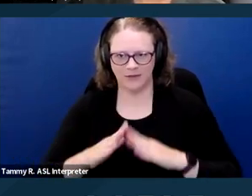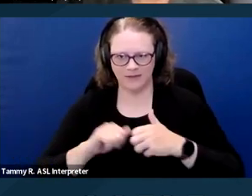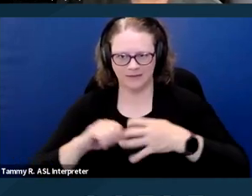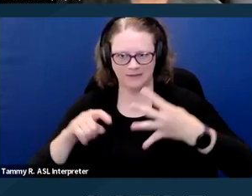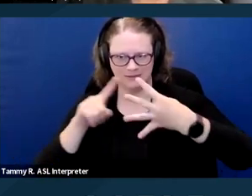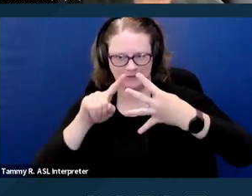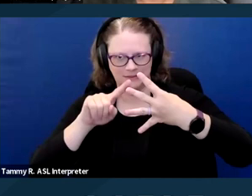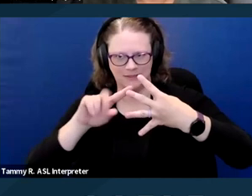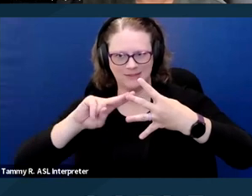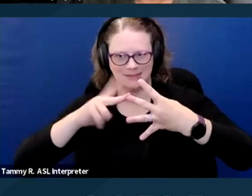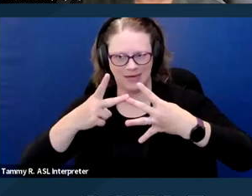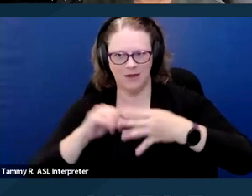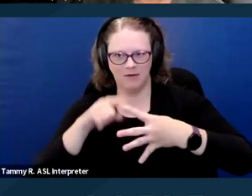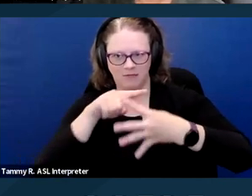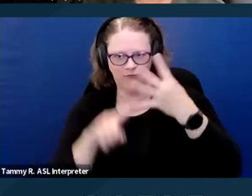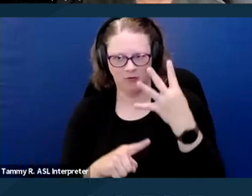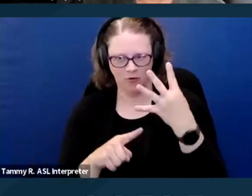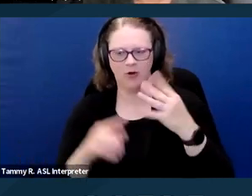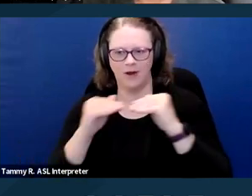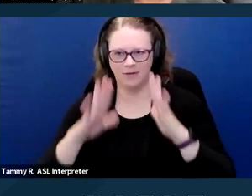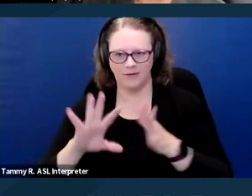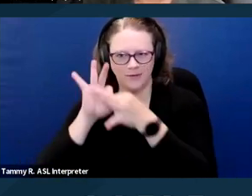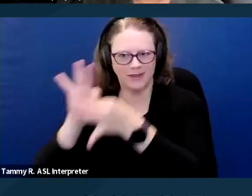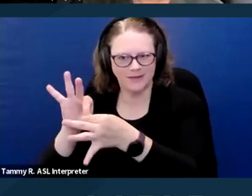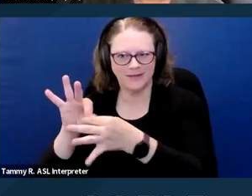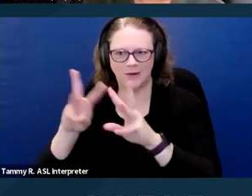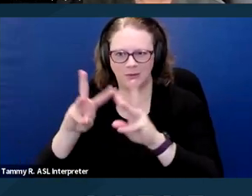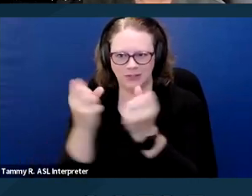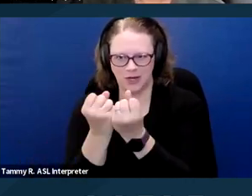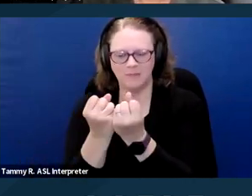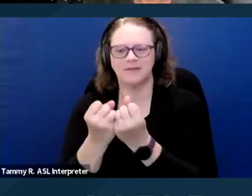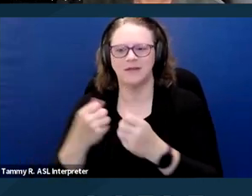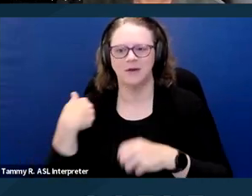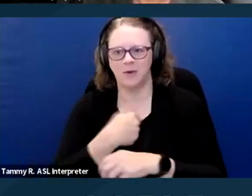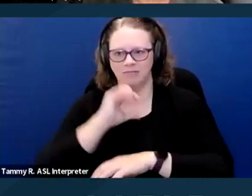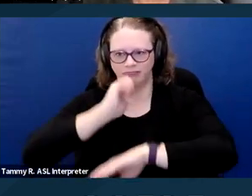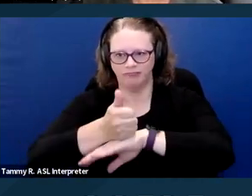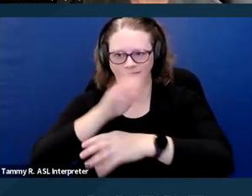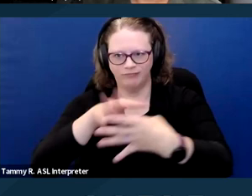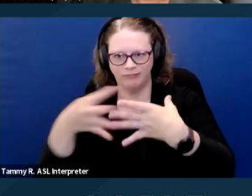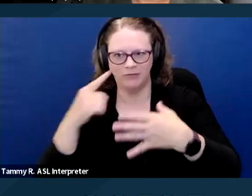that we're holding in the month of April in celebration of Fair Housing Month. Next slide please.